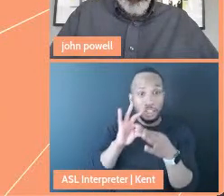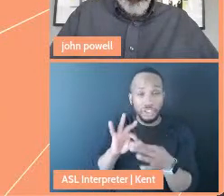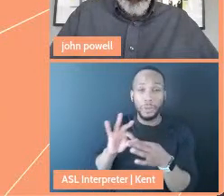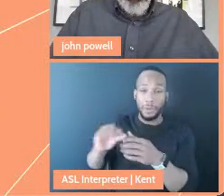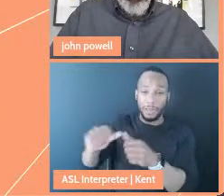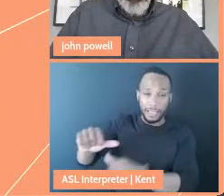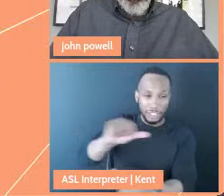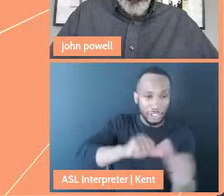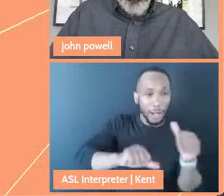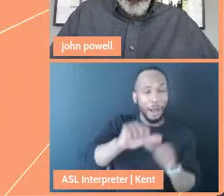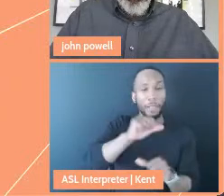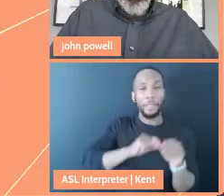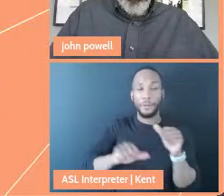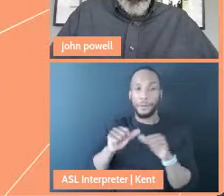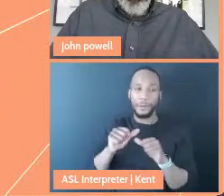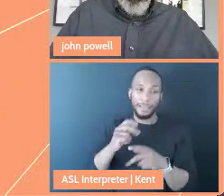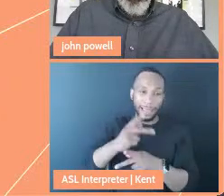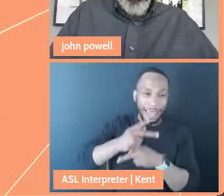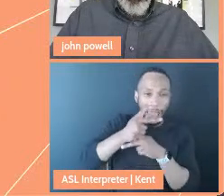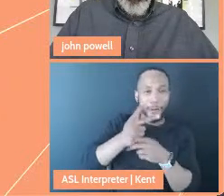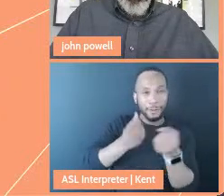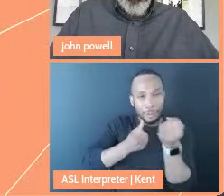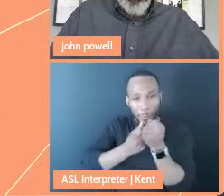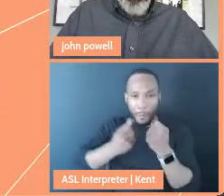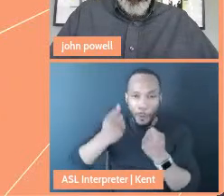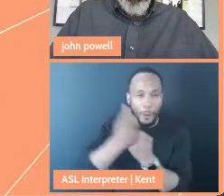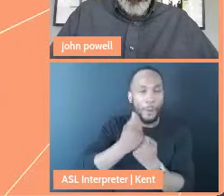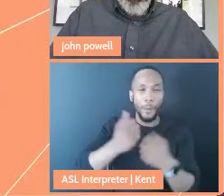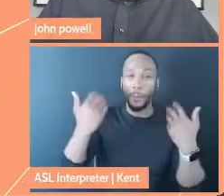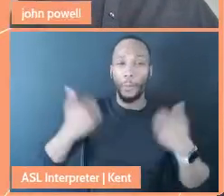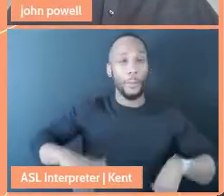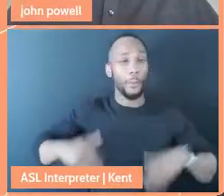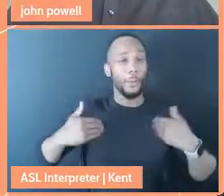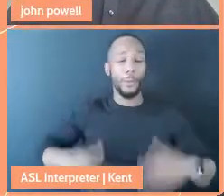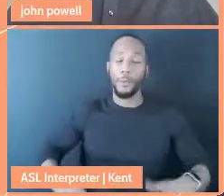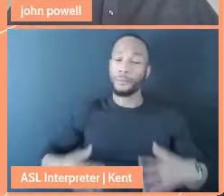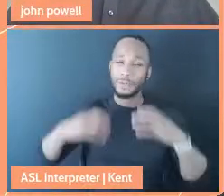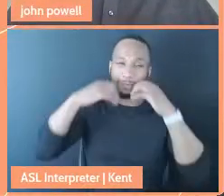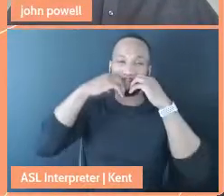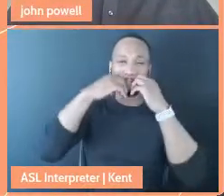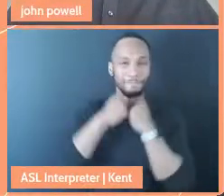and the care and support we gave each other was actually more valuable than a check.